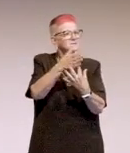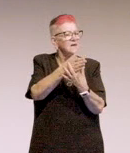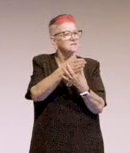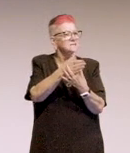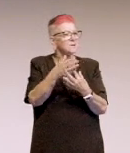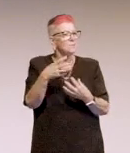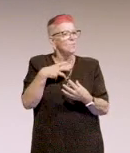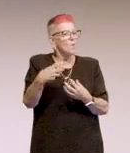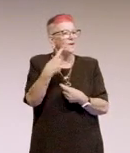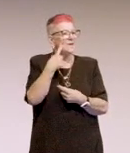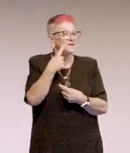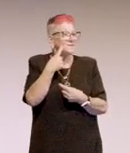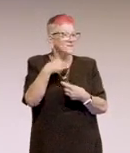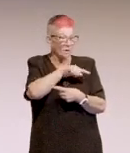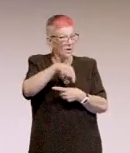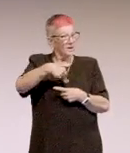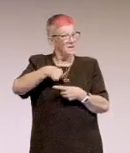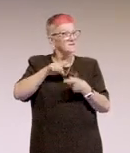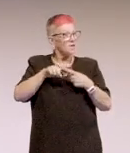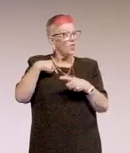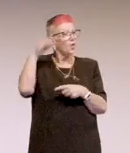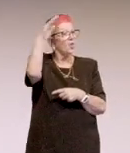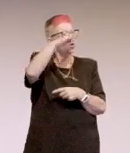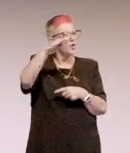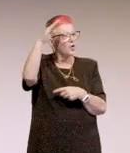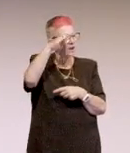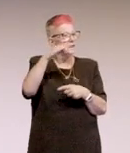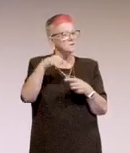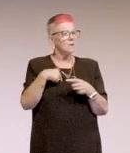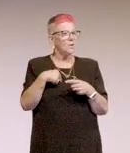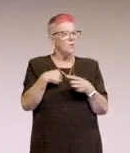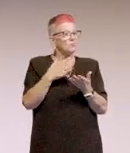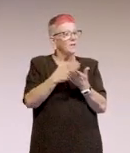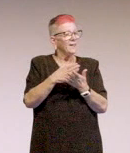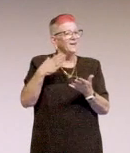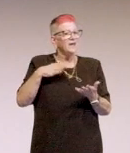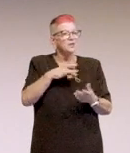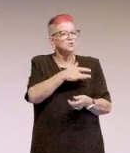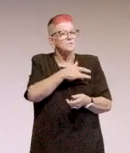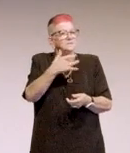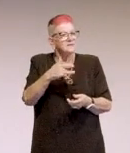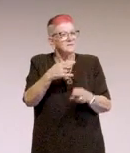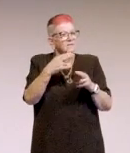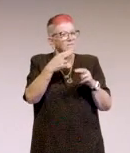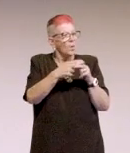And that we just need to be sensitive to others and what they may require.